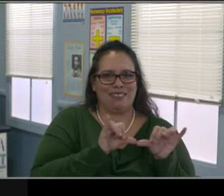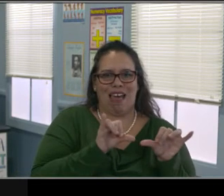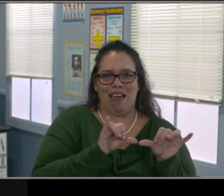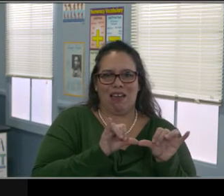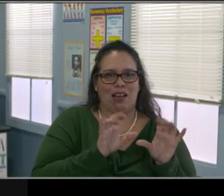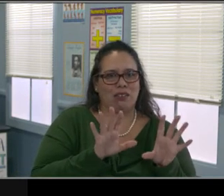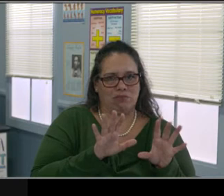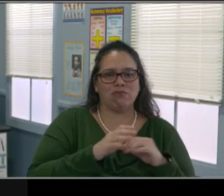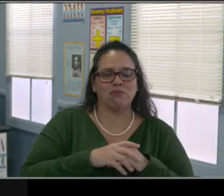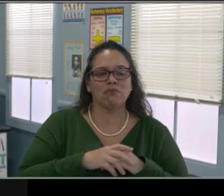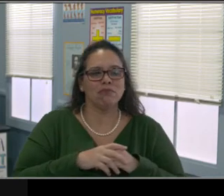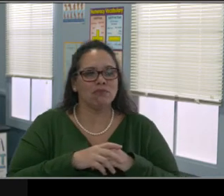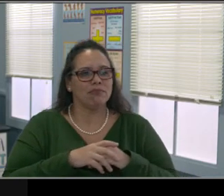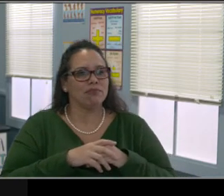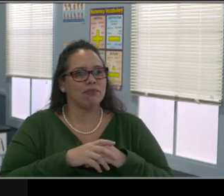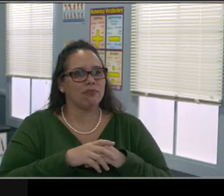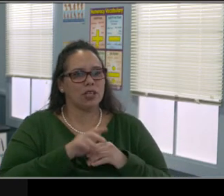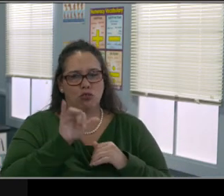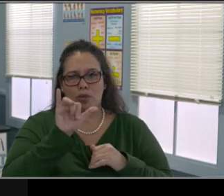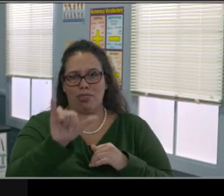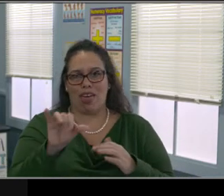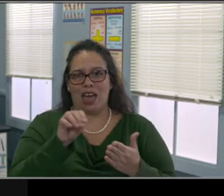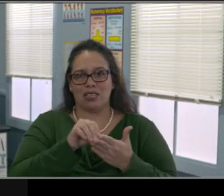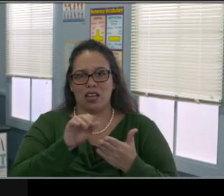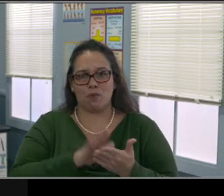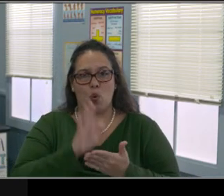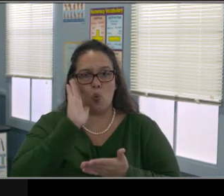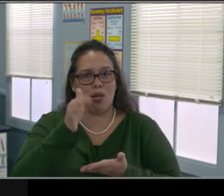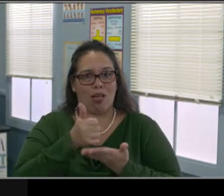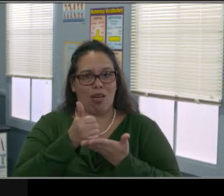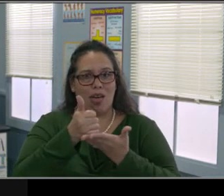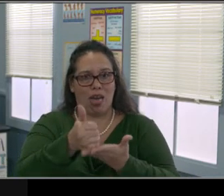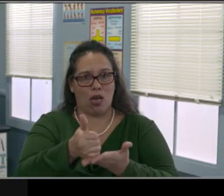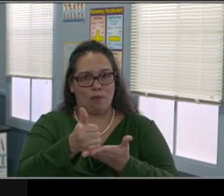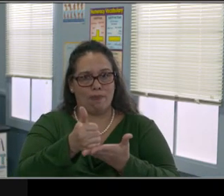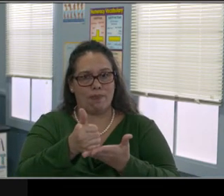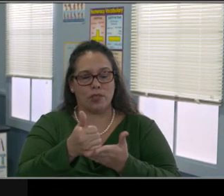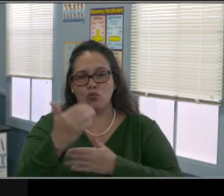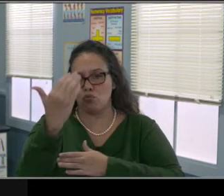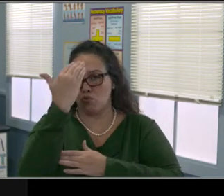explore high schools to school of choice sites. Will take you...